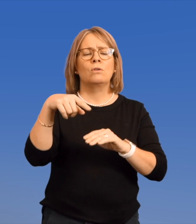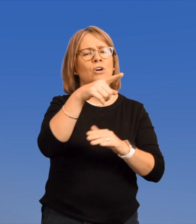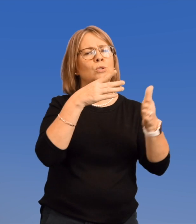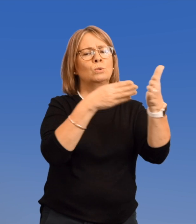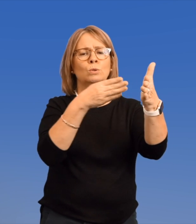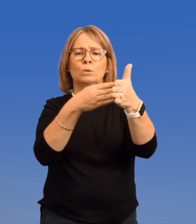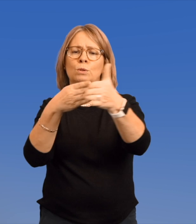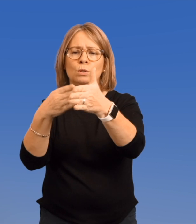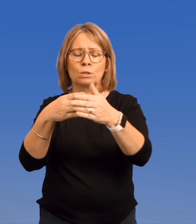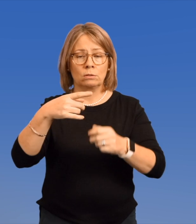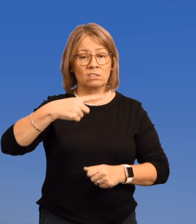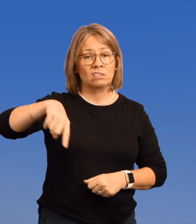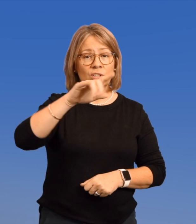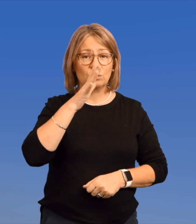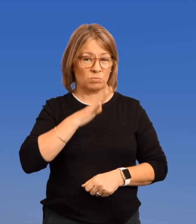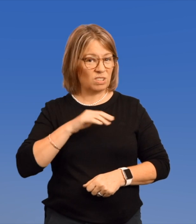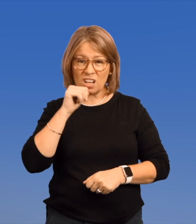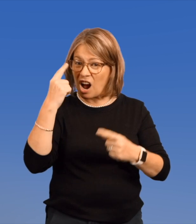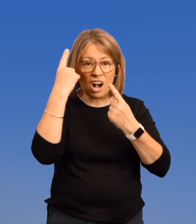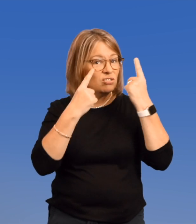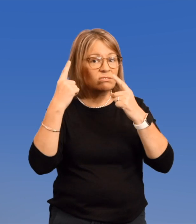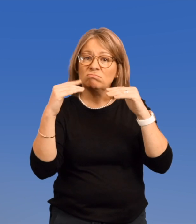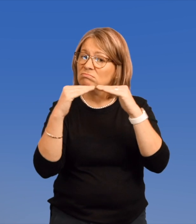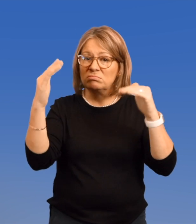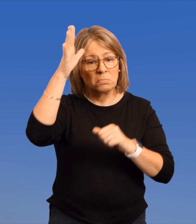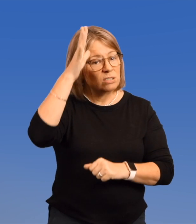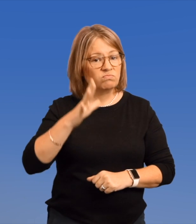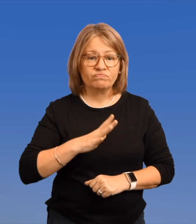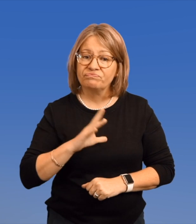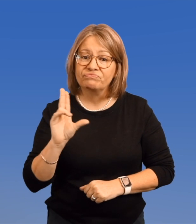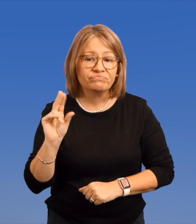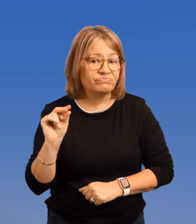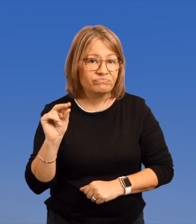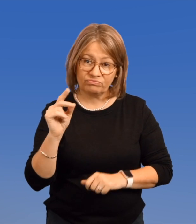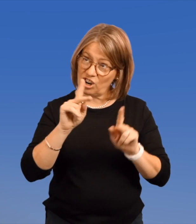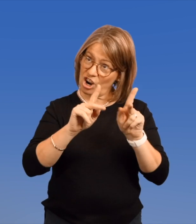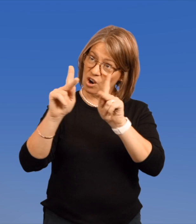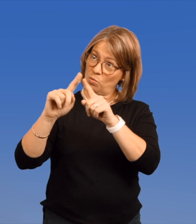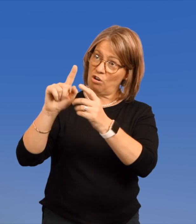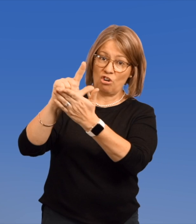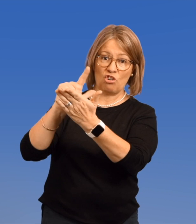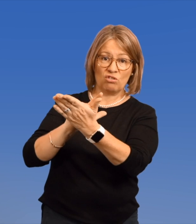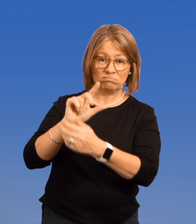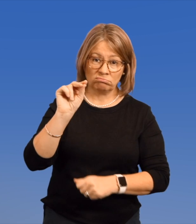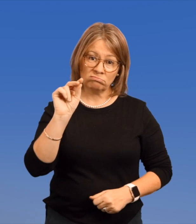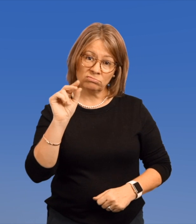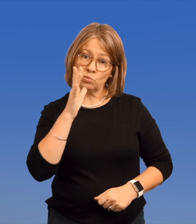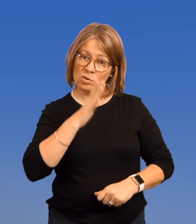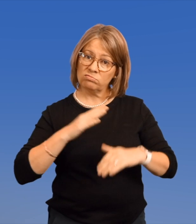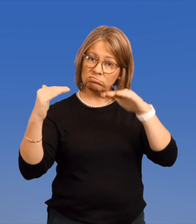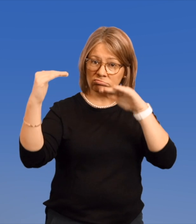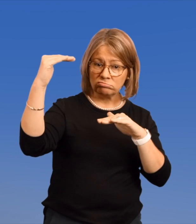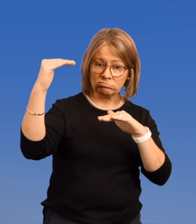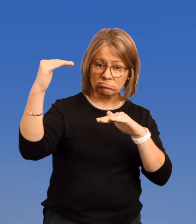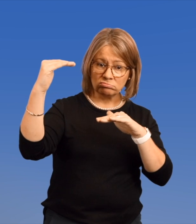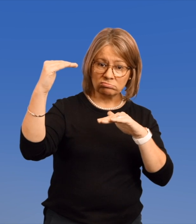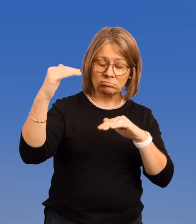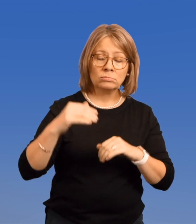Before these lawsuits, women were not considered to be equal to men, according to the law.